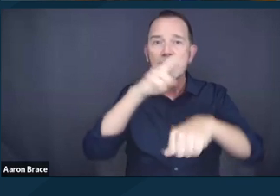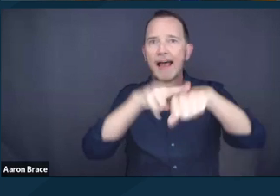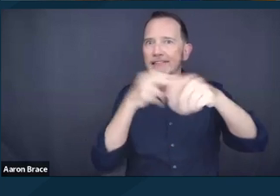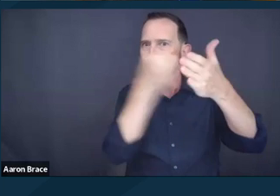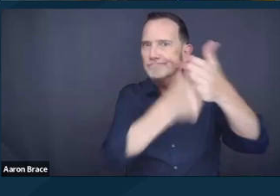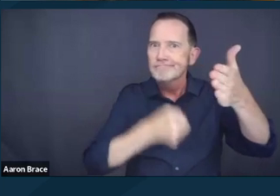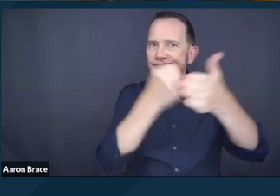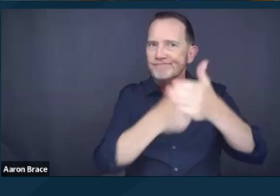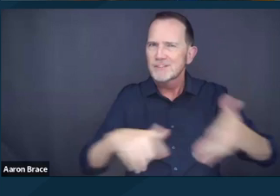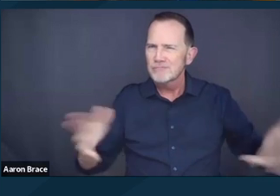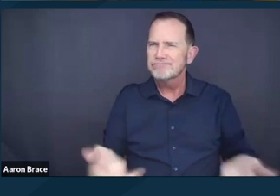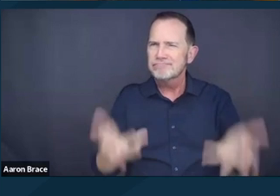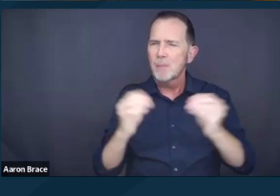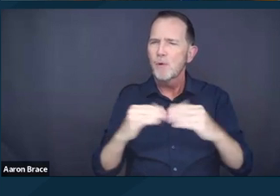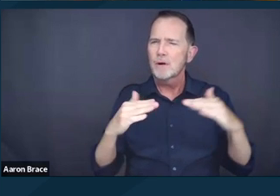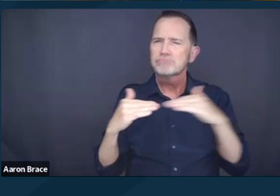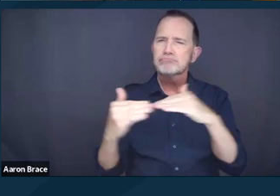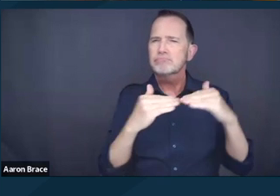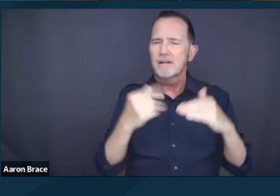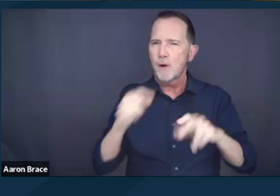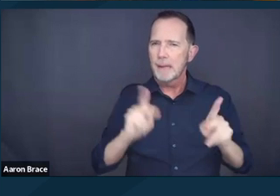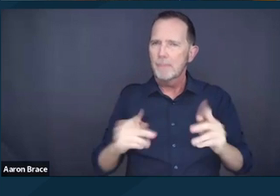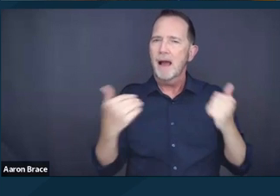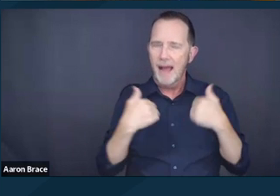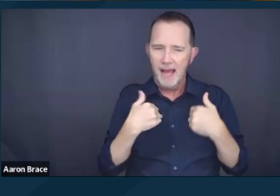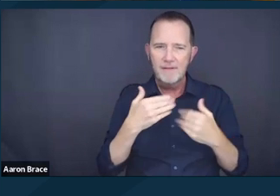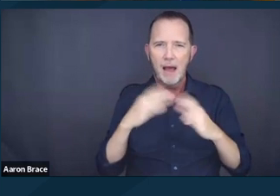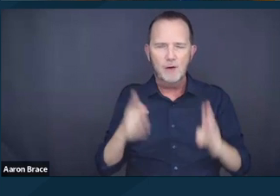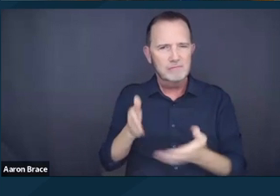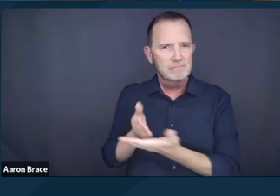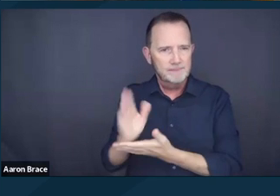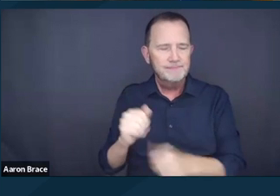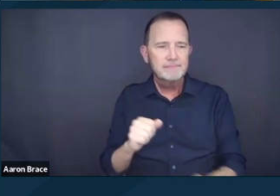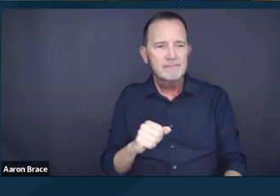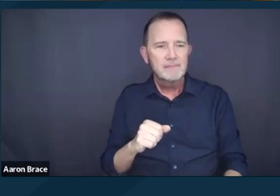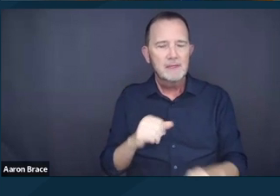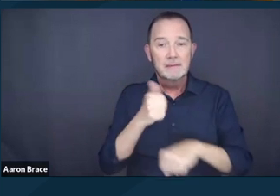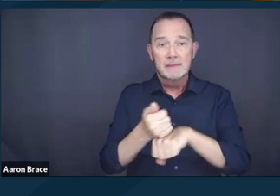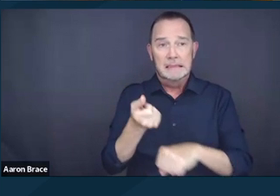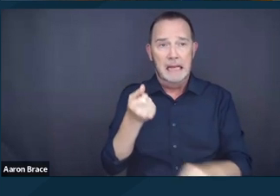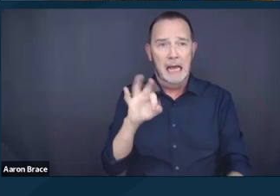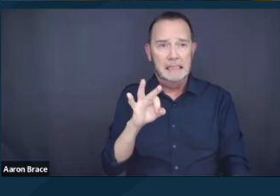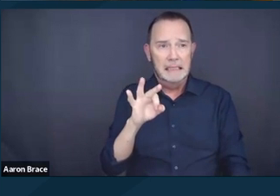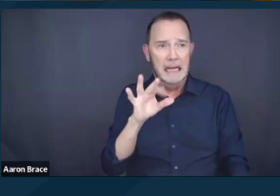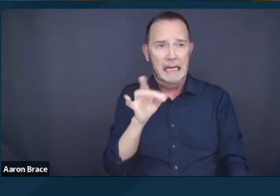and end the crisis of homelessness. Founded in 1989, the Law Center has helped lead law and policy efforts